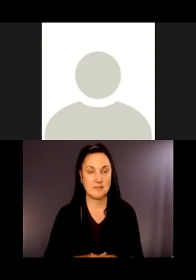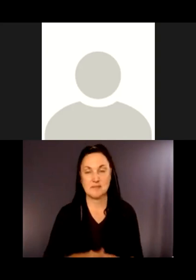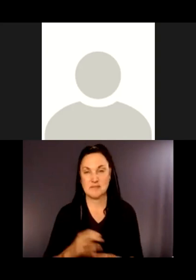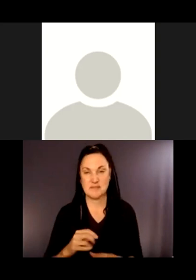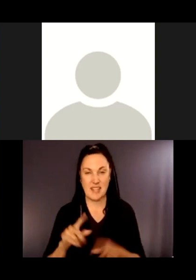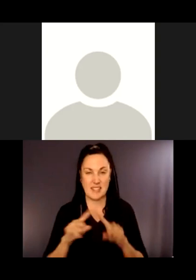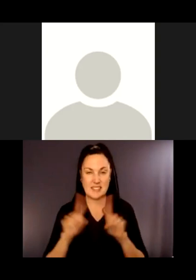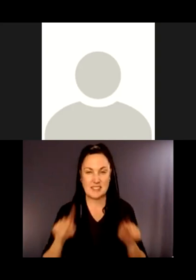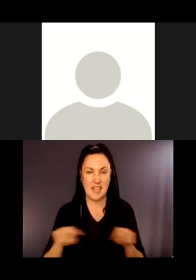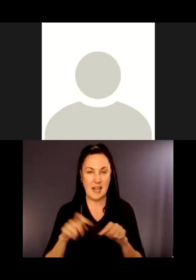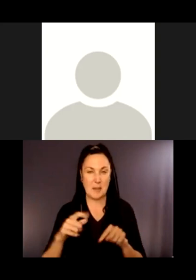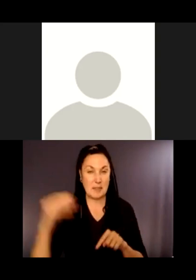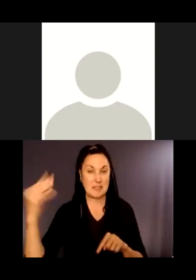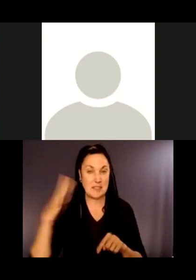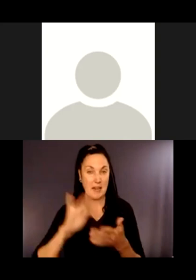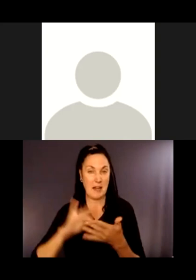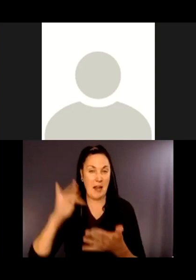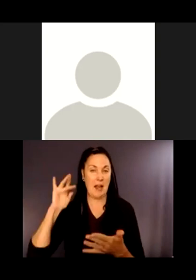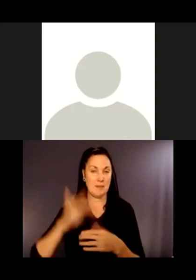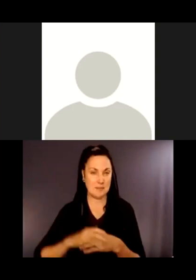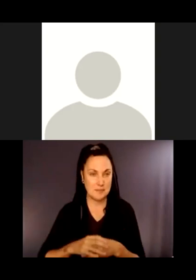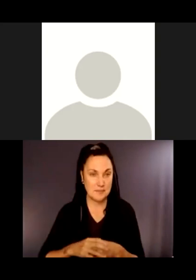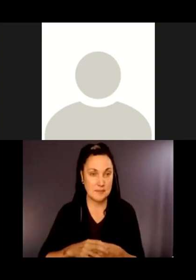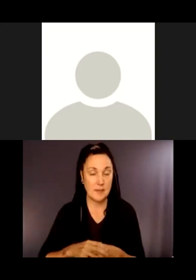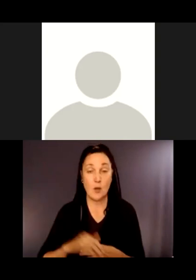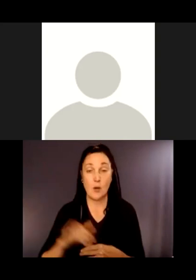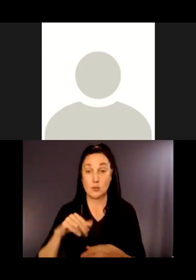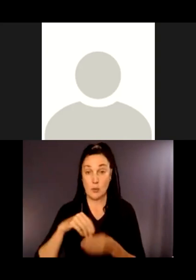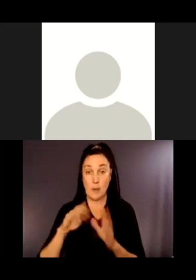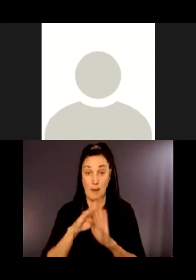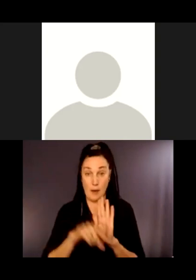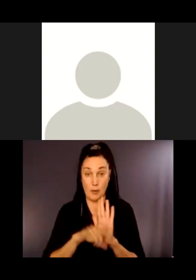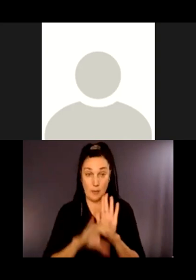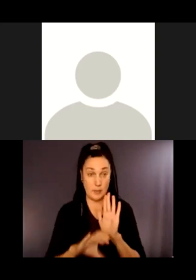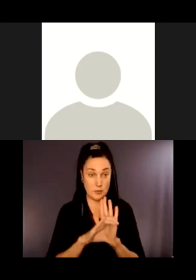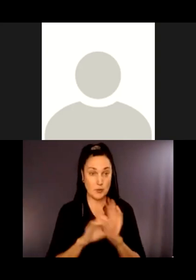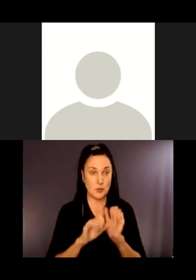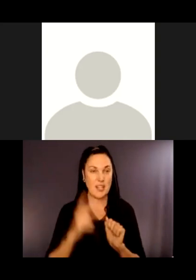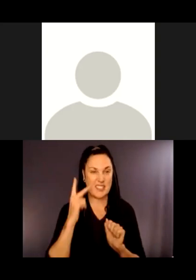So in the background of that picture, you'll also see the current log bench at the trailhead.